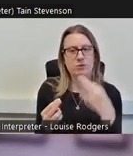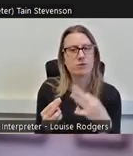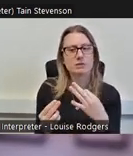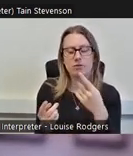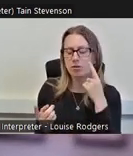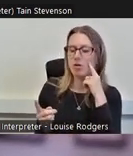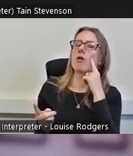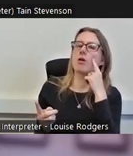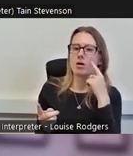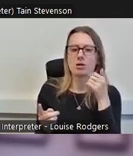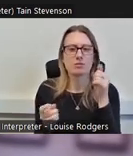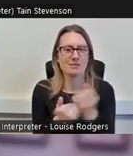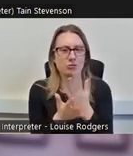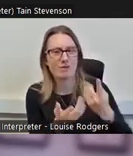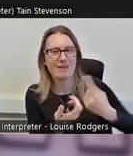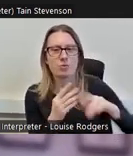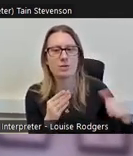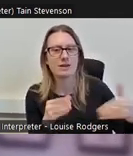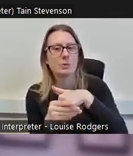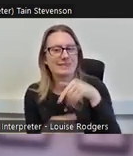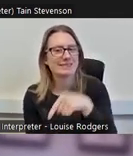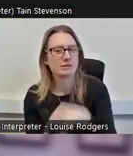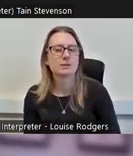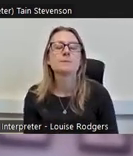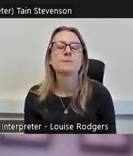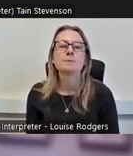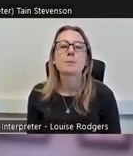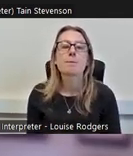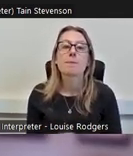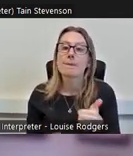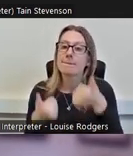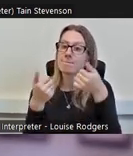is included in the stats. But a really good news story for volunteering and culture and